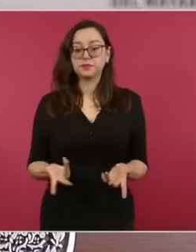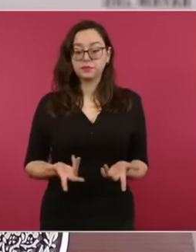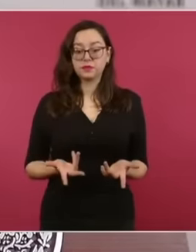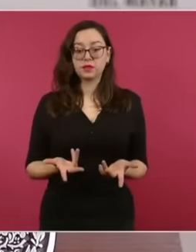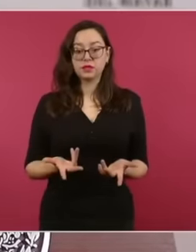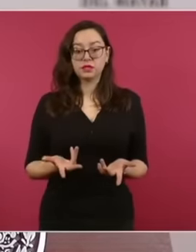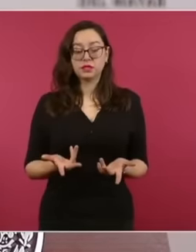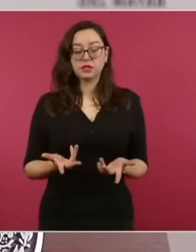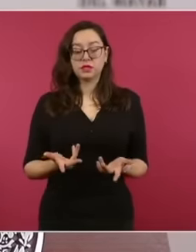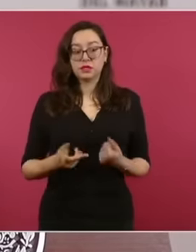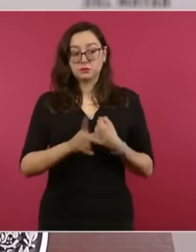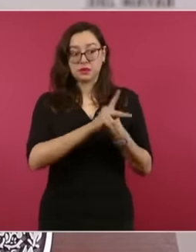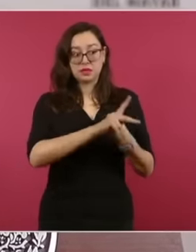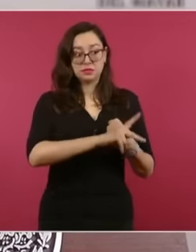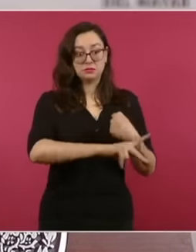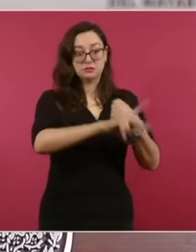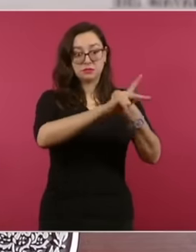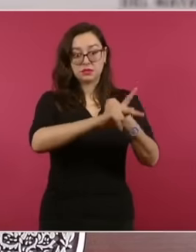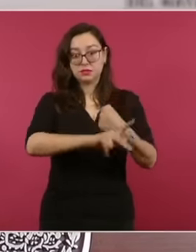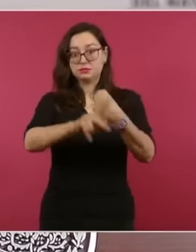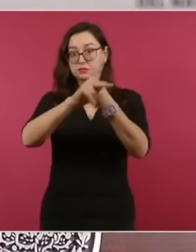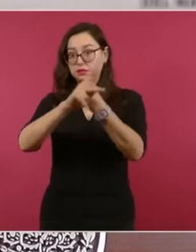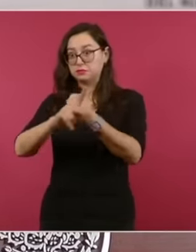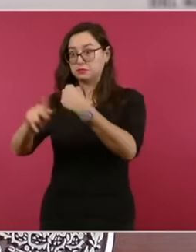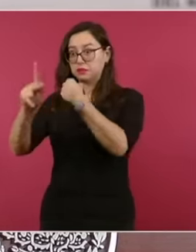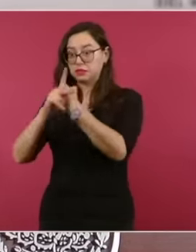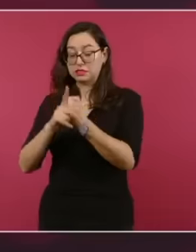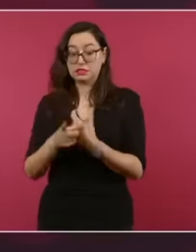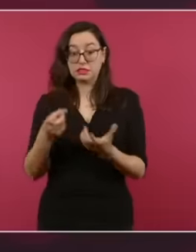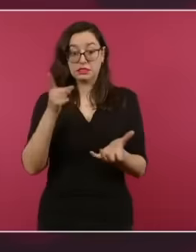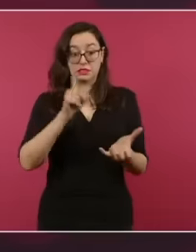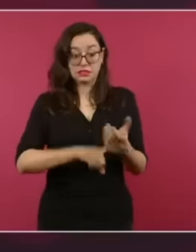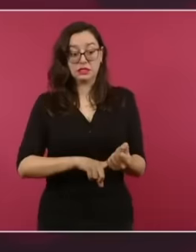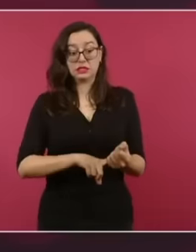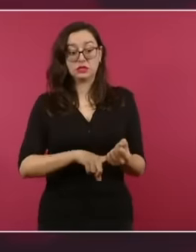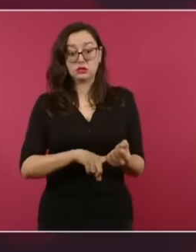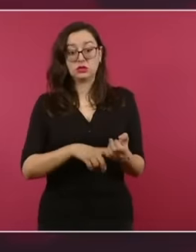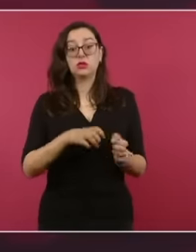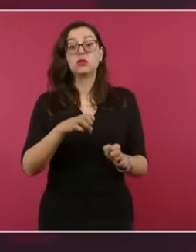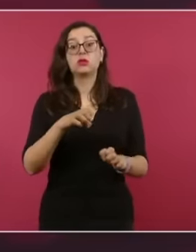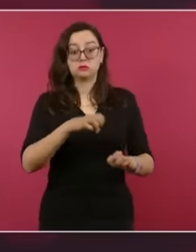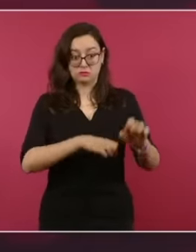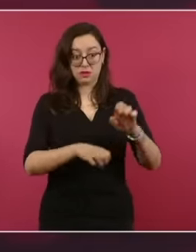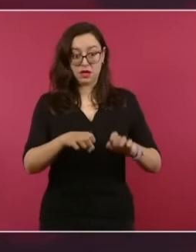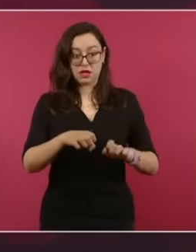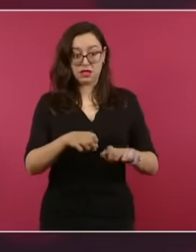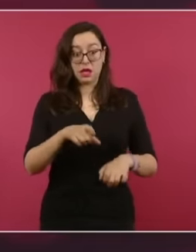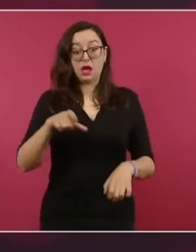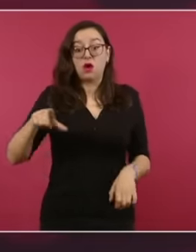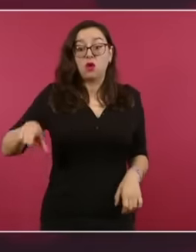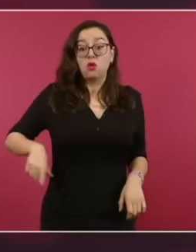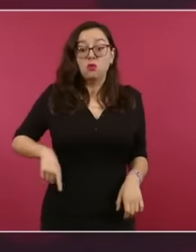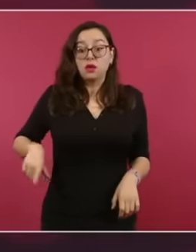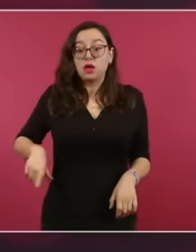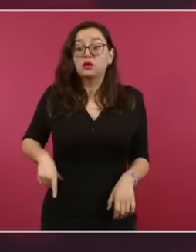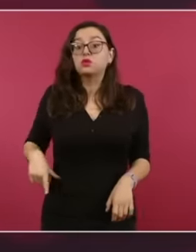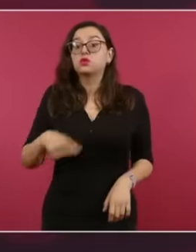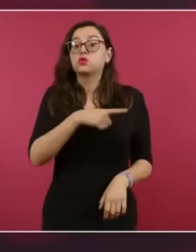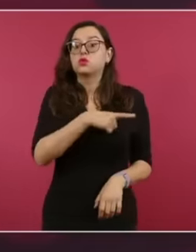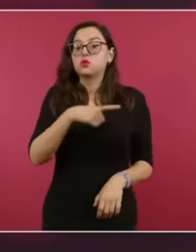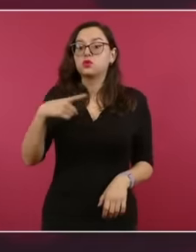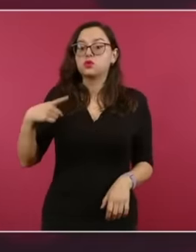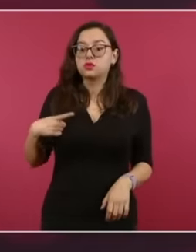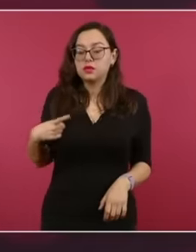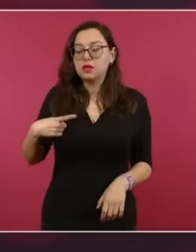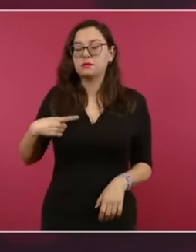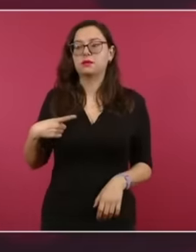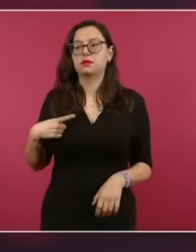the embassies are located have the commitment to protect